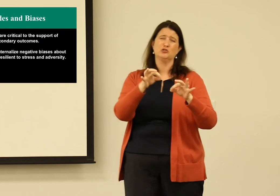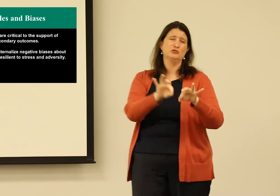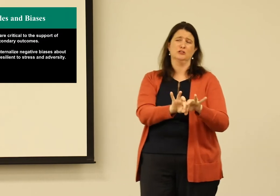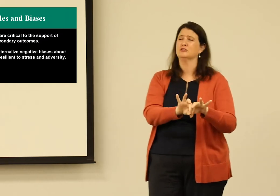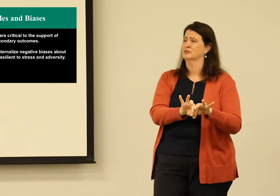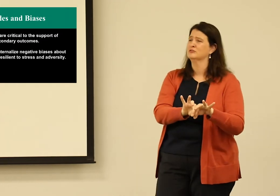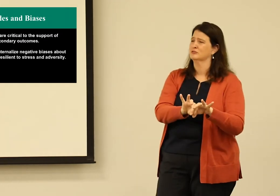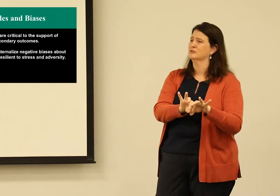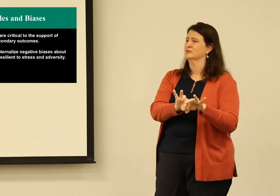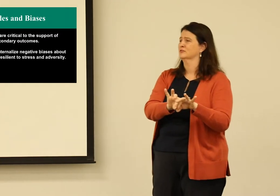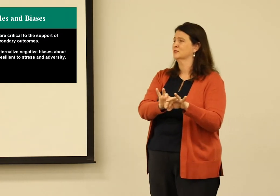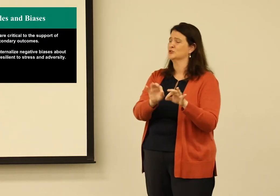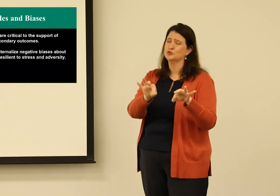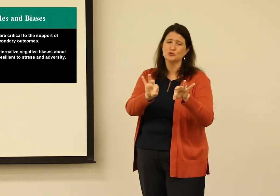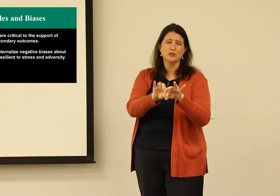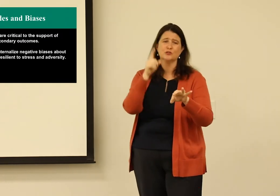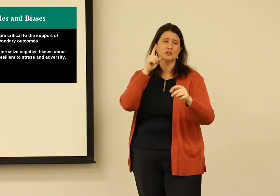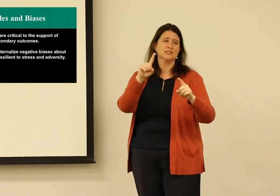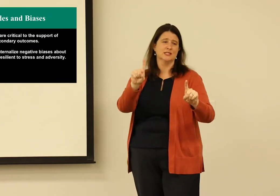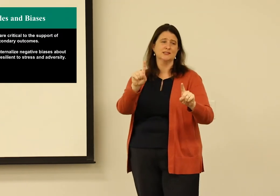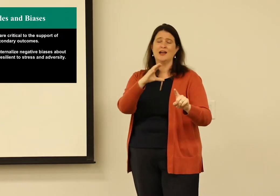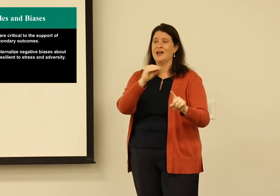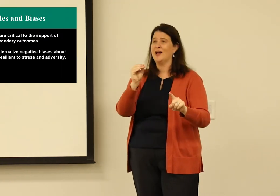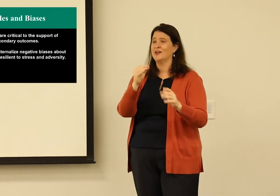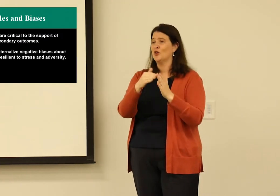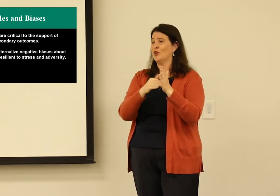Now we know high expectations are critical for success